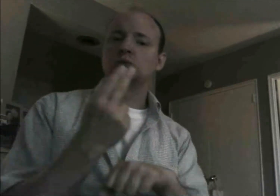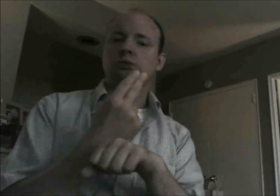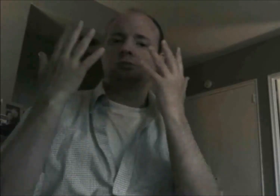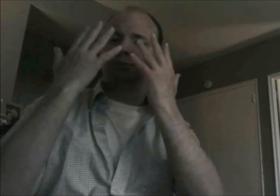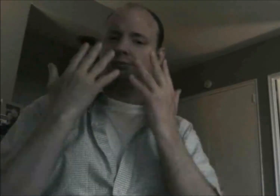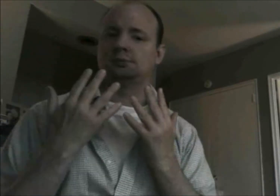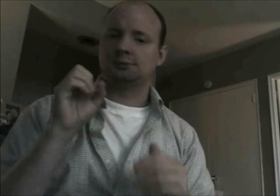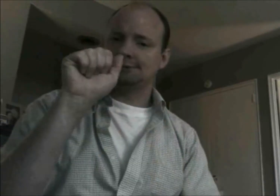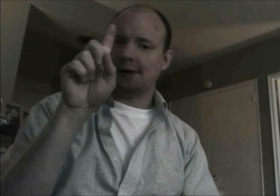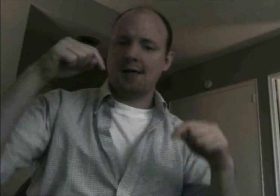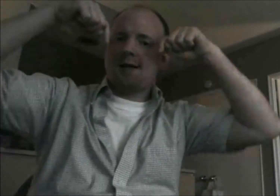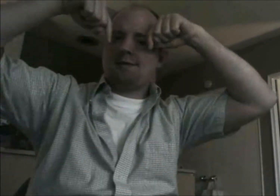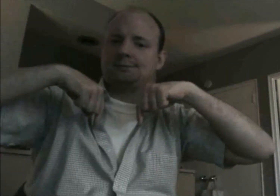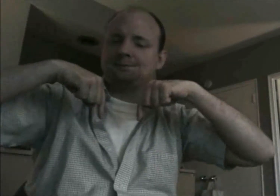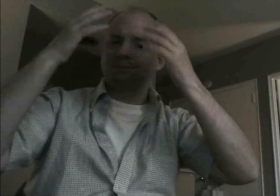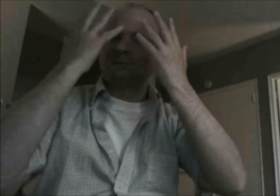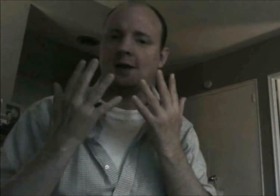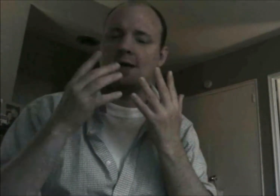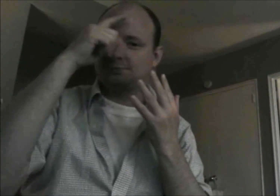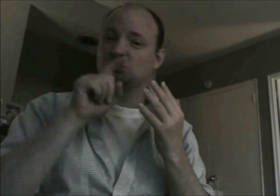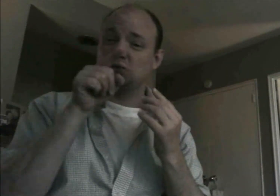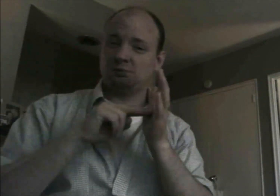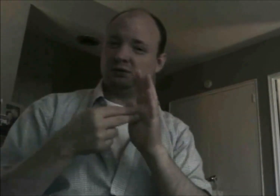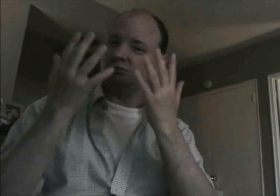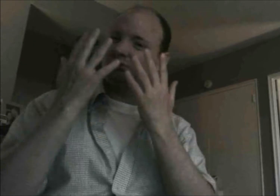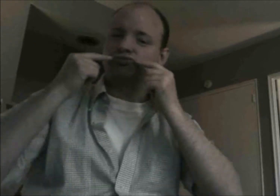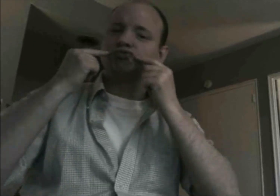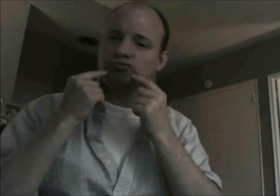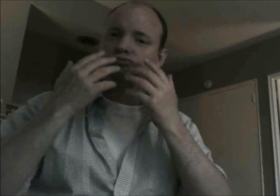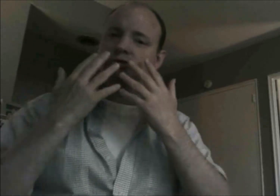'SAD' by using upward and downward 5-handshape on opposite sides.